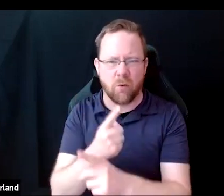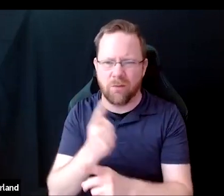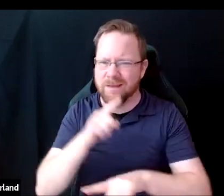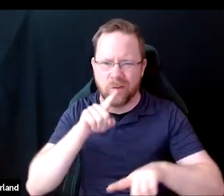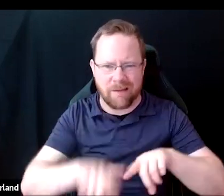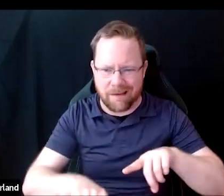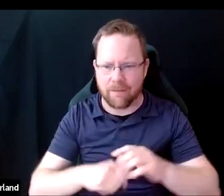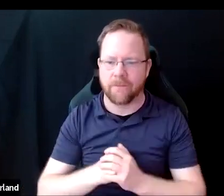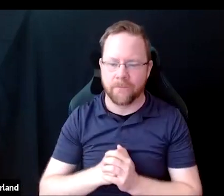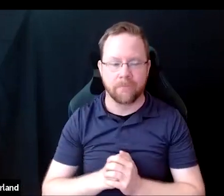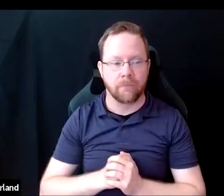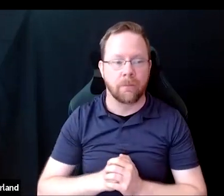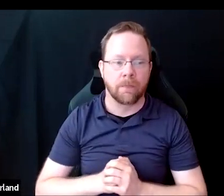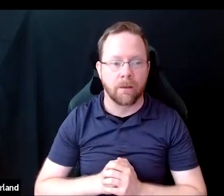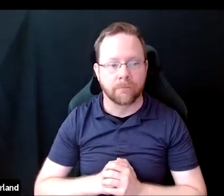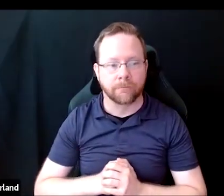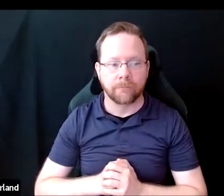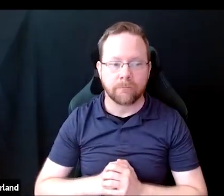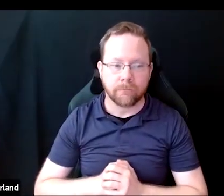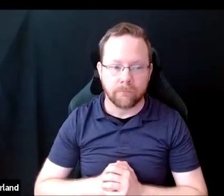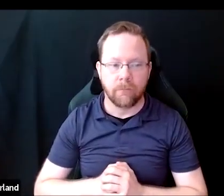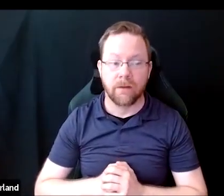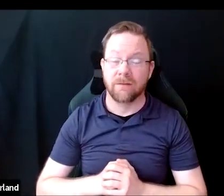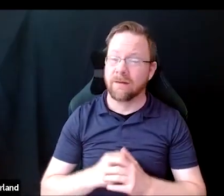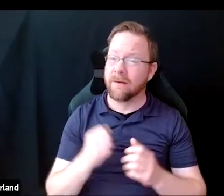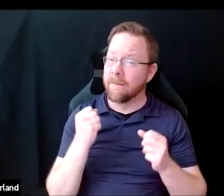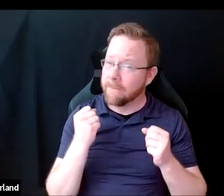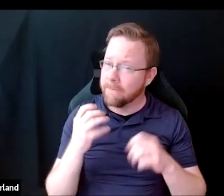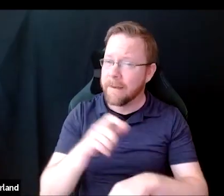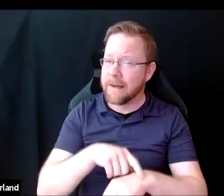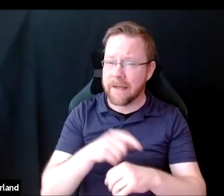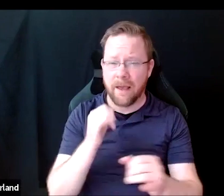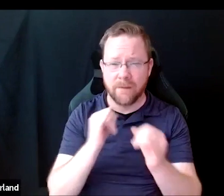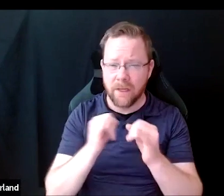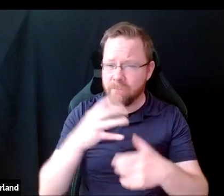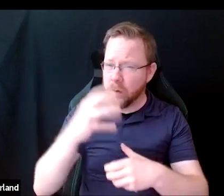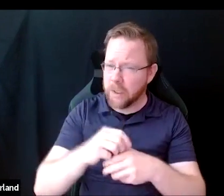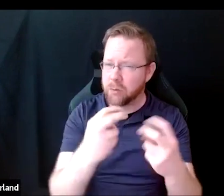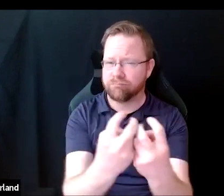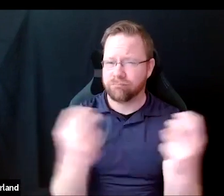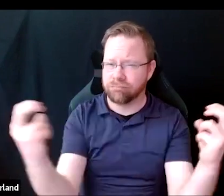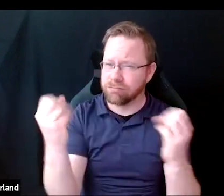In many cases, there are many people involved in one interview, and not all people might be aware